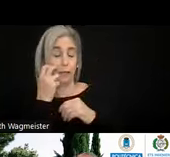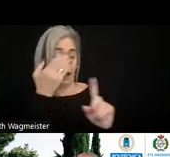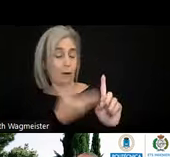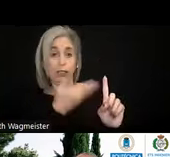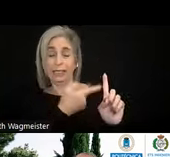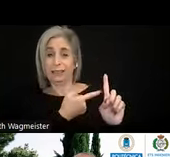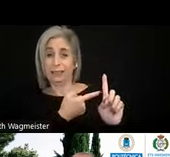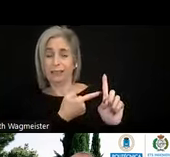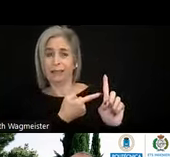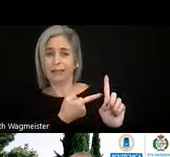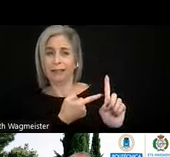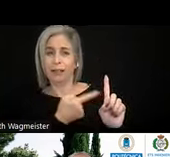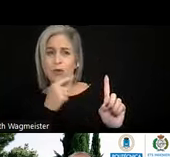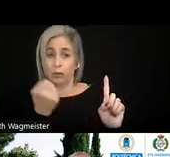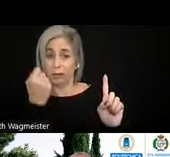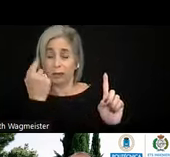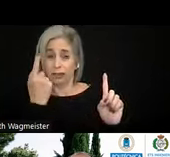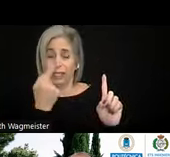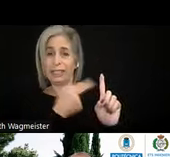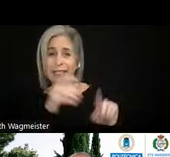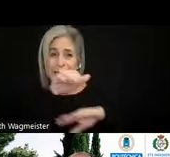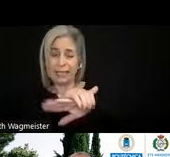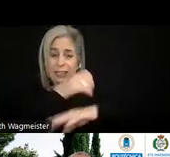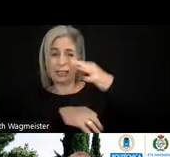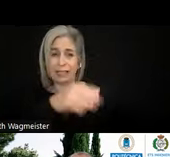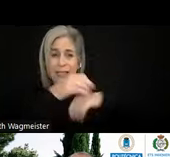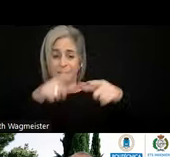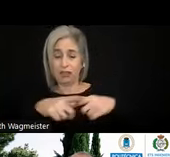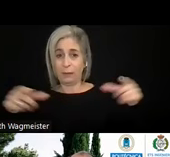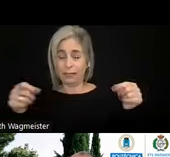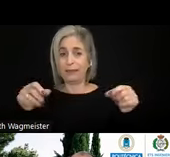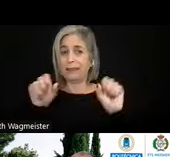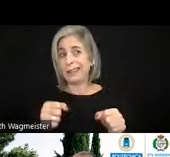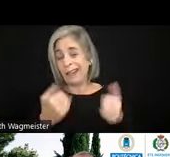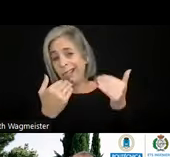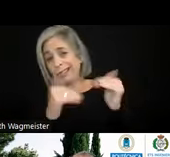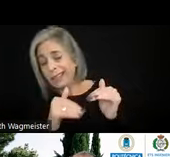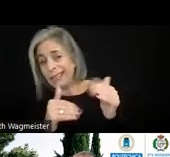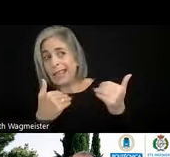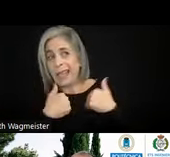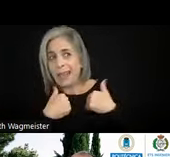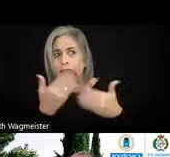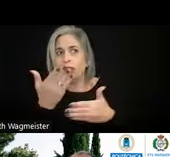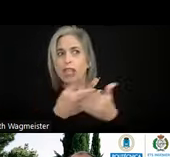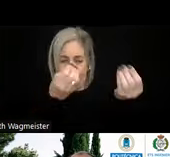is understanding English instead of Japanese can at least get this input, this service.